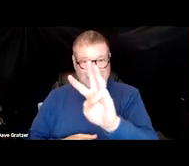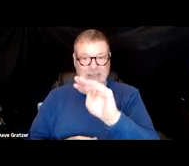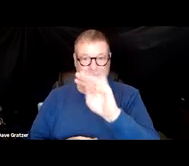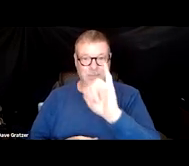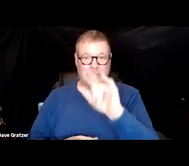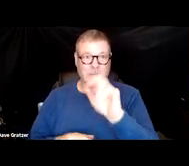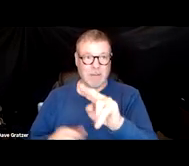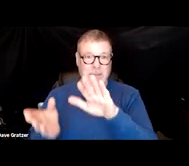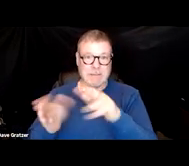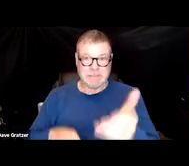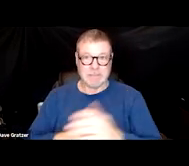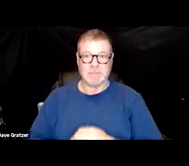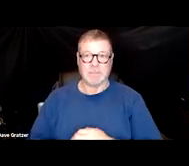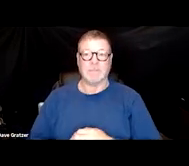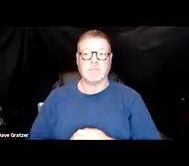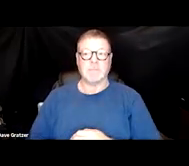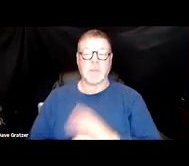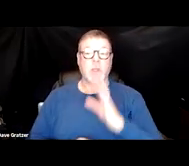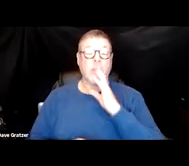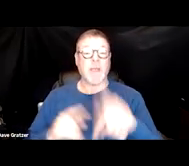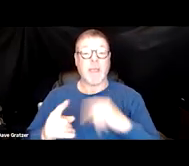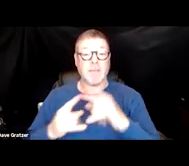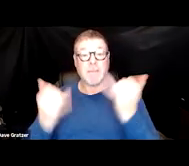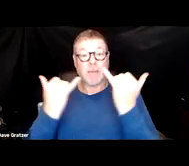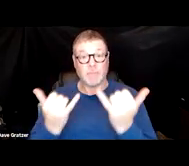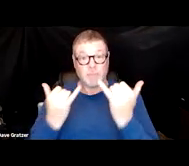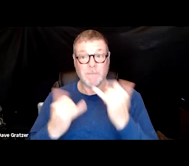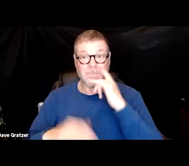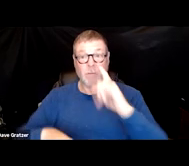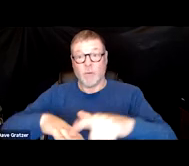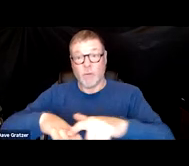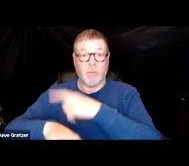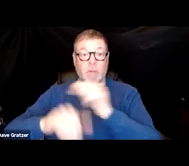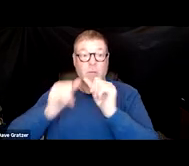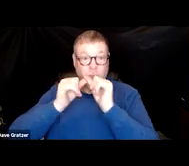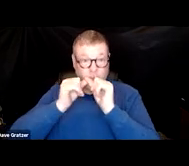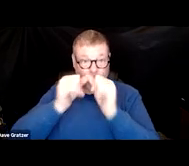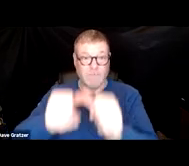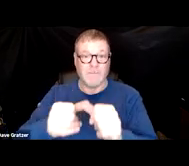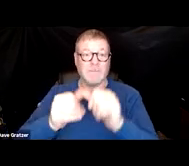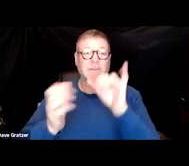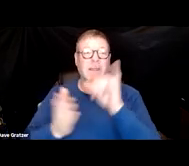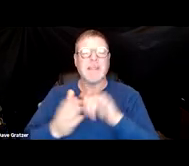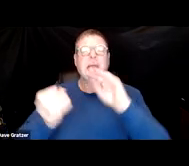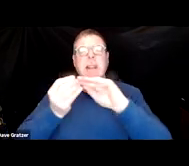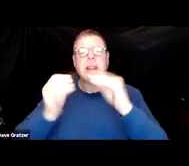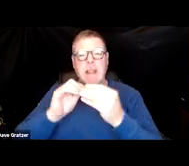So when they talk about prevalence of long COVID, prevalence is the number of cases in the population